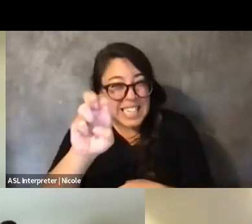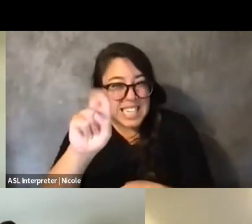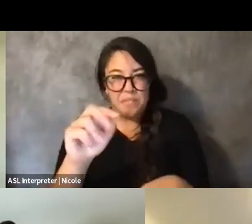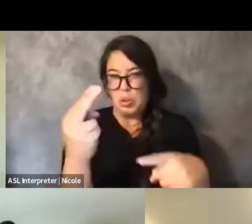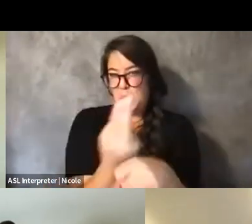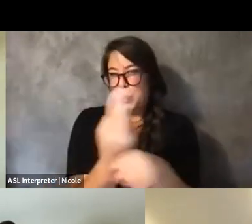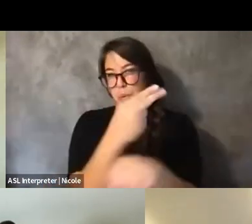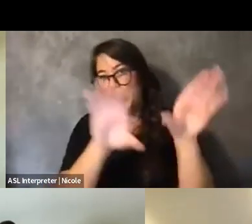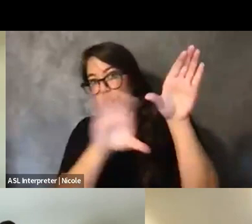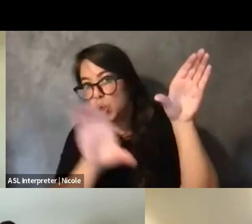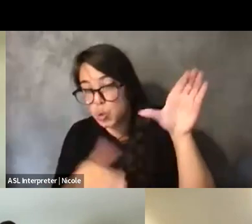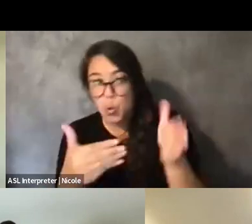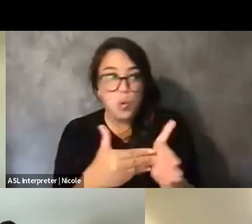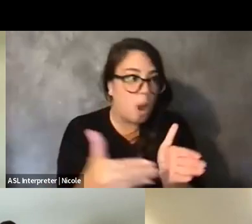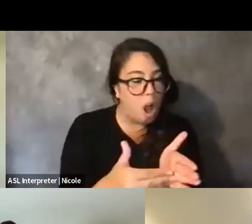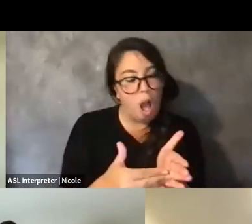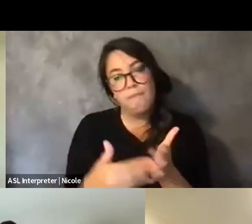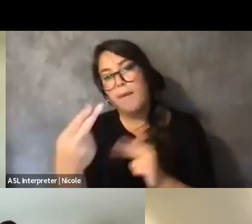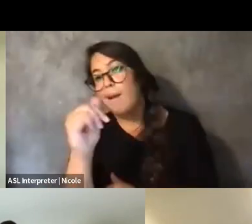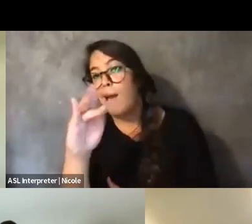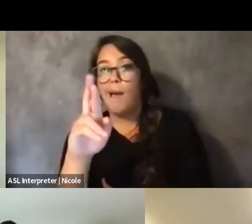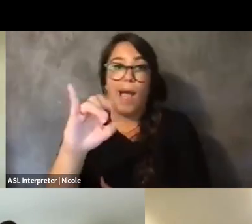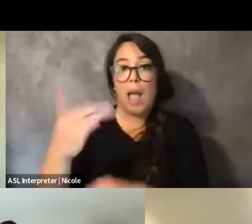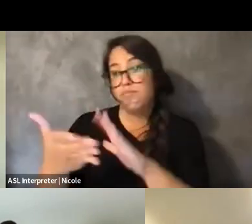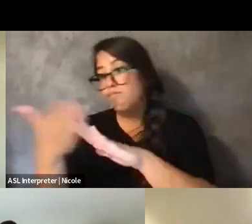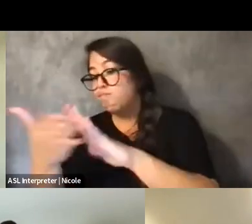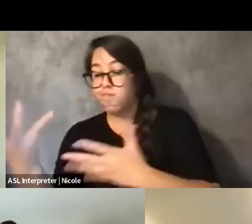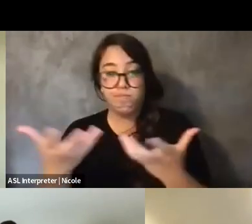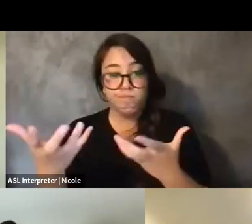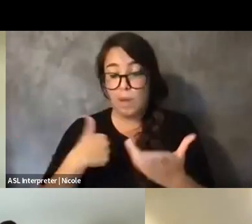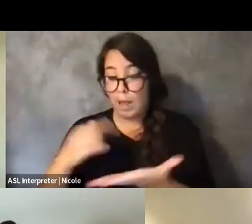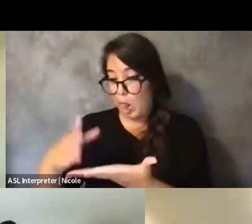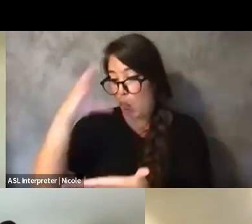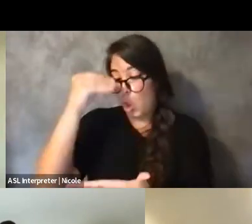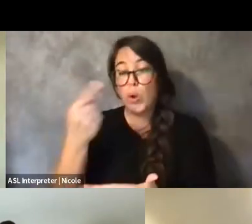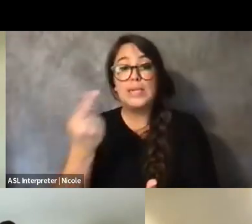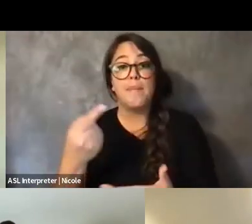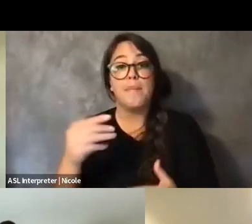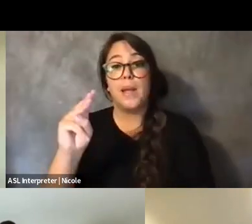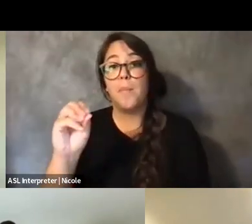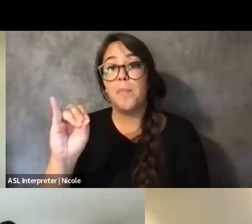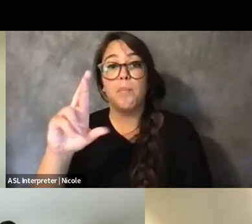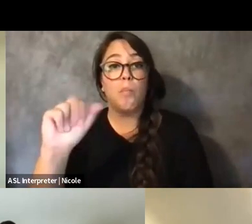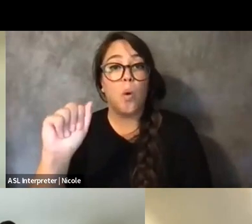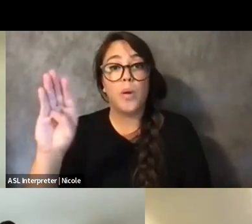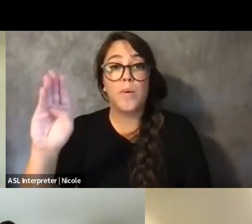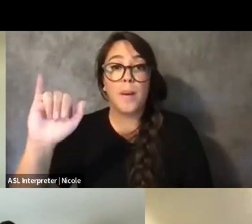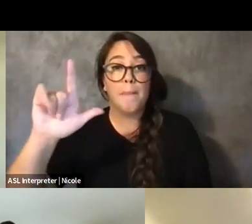operating within a hybrid space has taught me is what something that like Moya Bailey would call, like, moving at an ethics of pace.